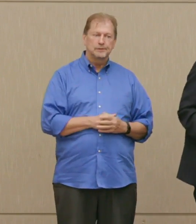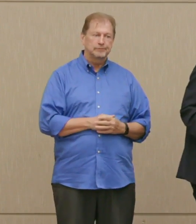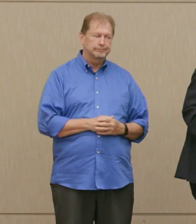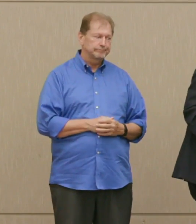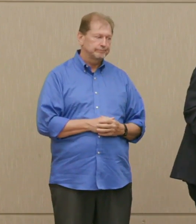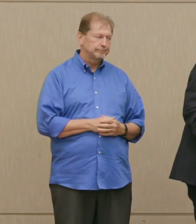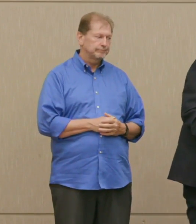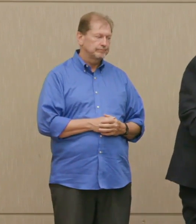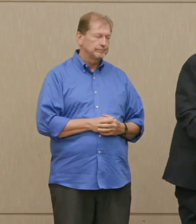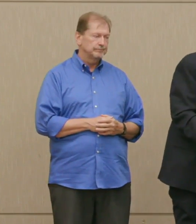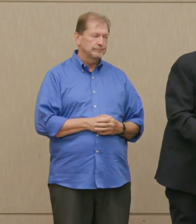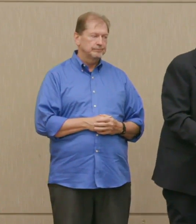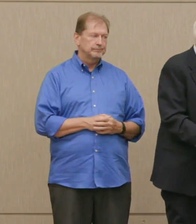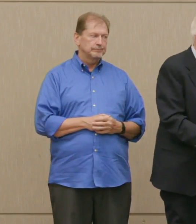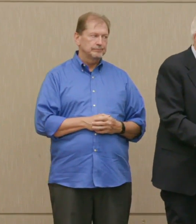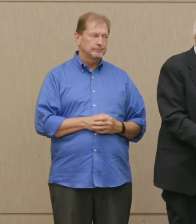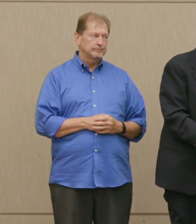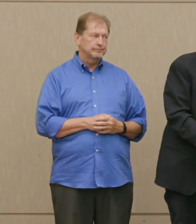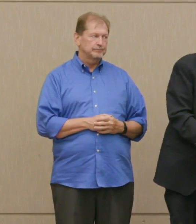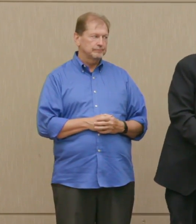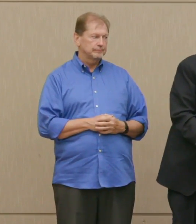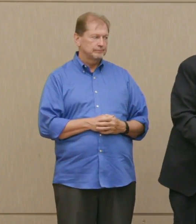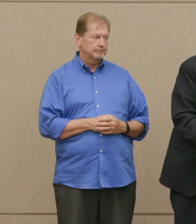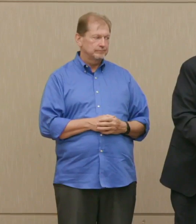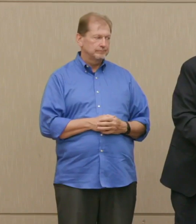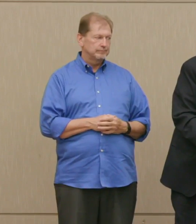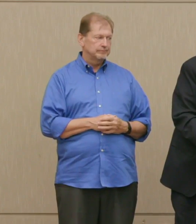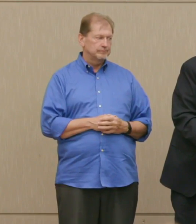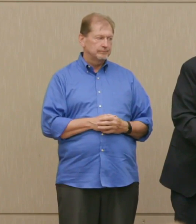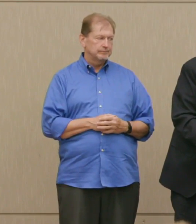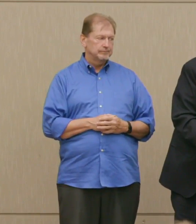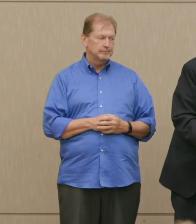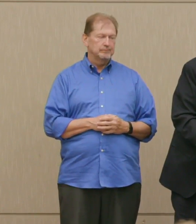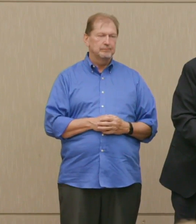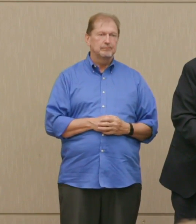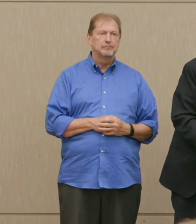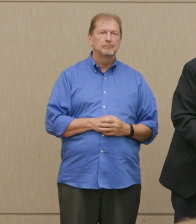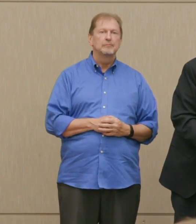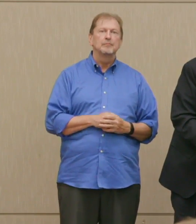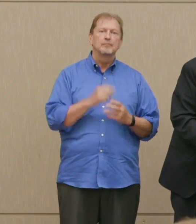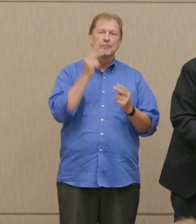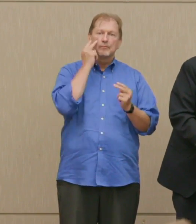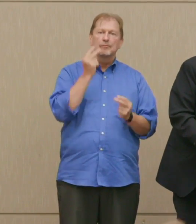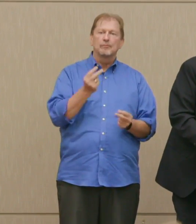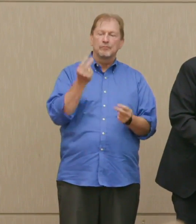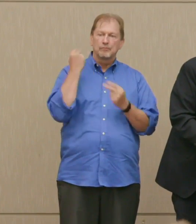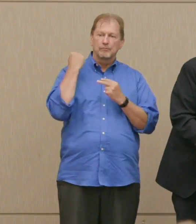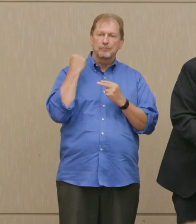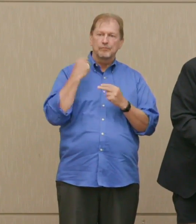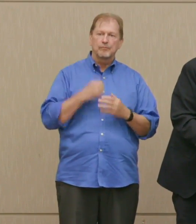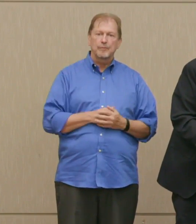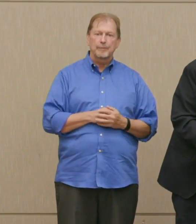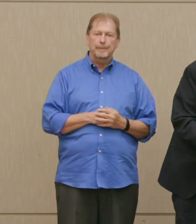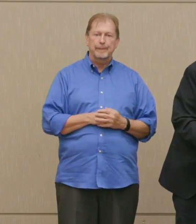Dr. Poser: In retrospect, did the status of mutually assured destruction not assure relatively